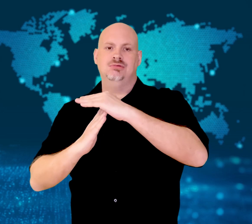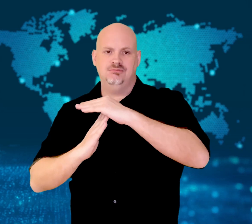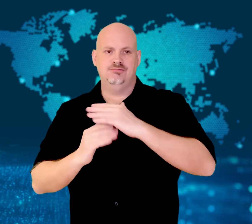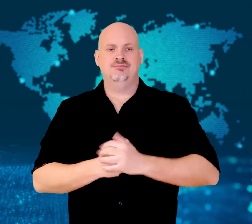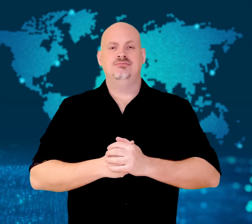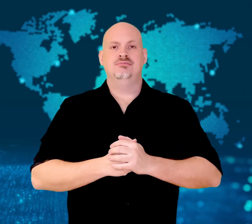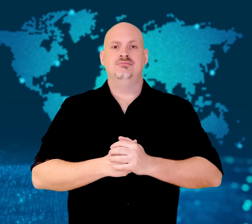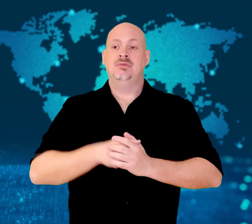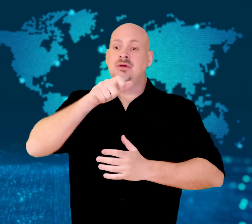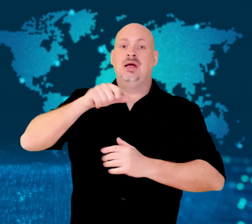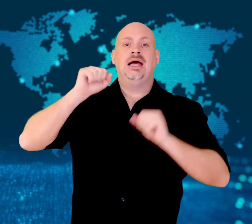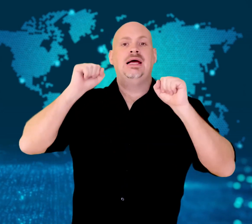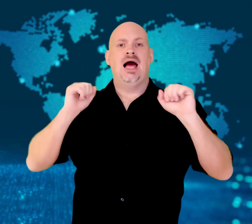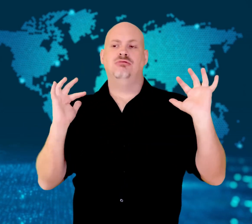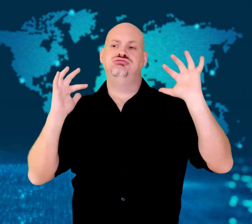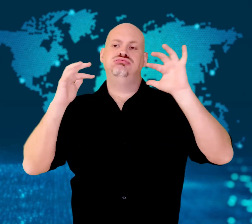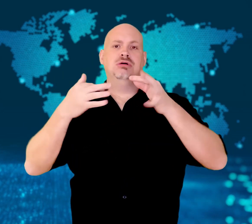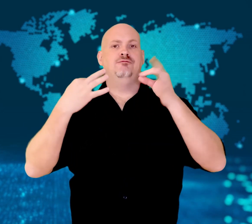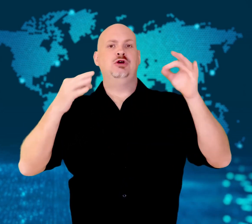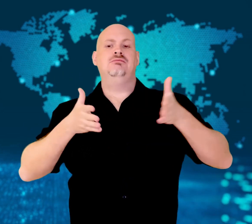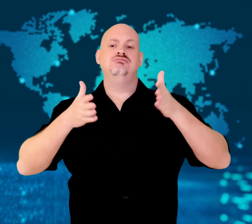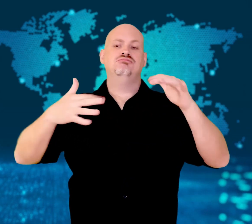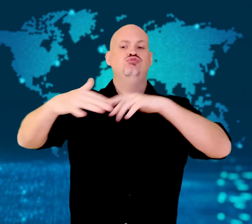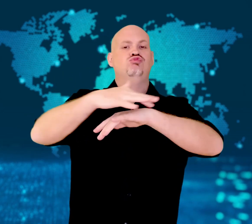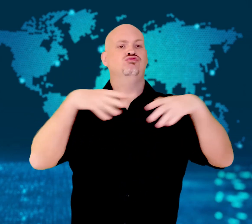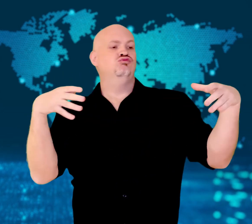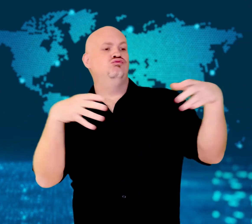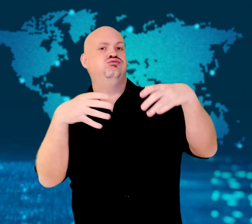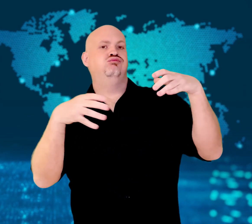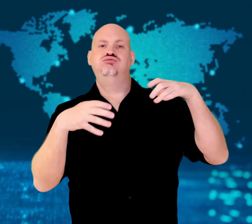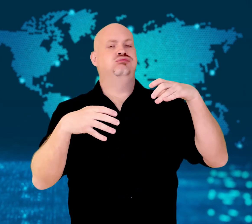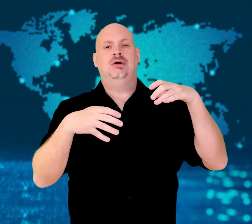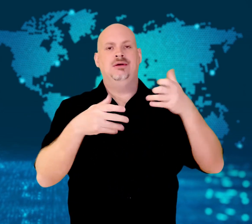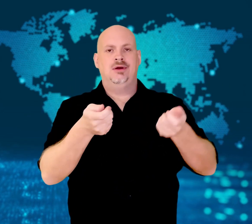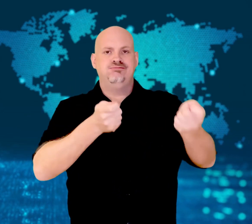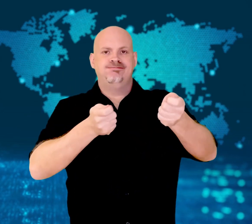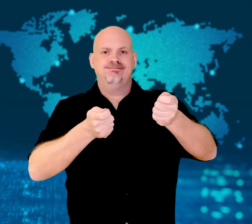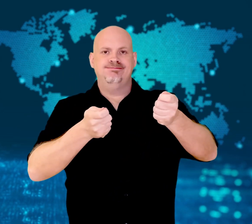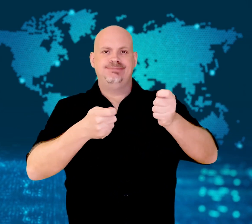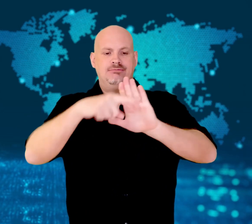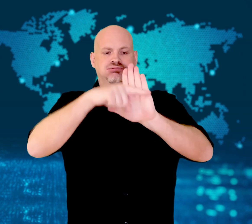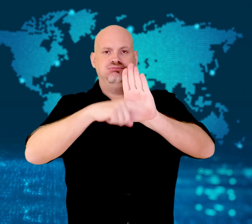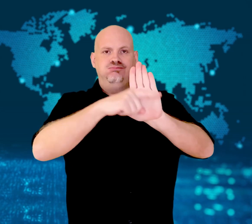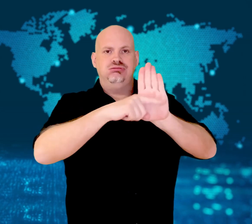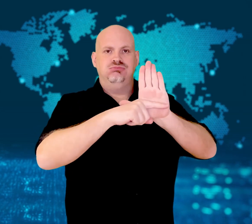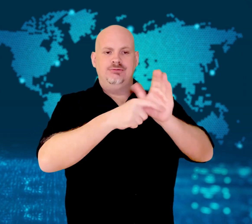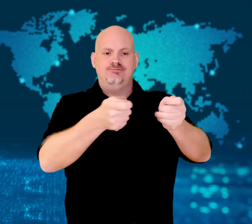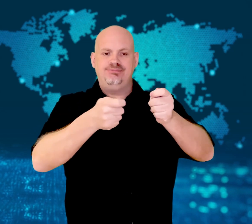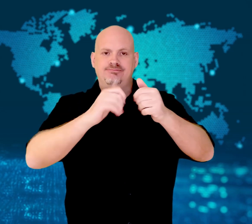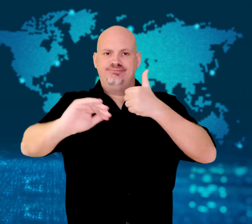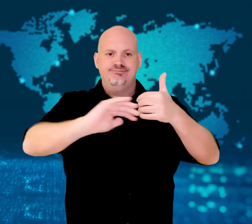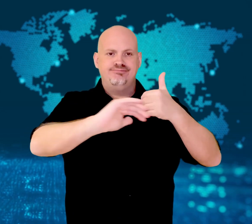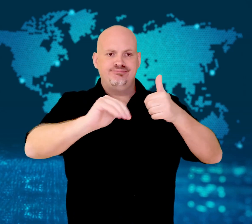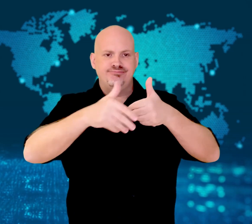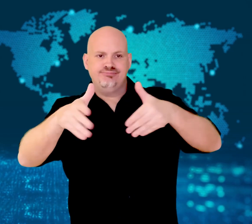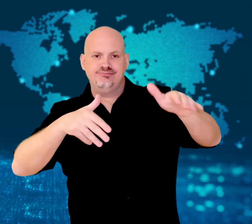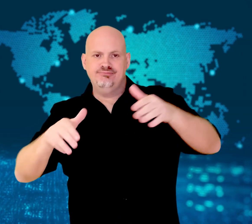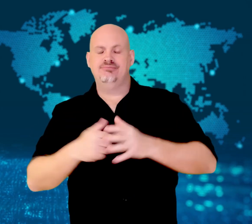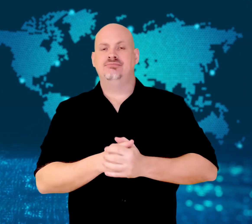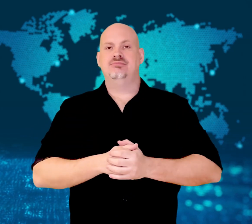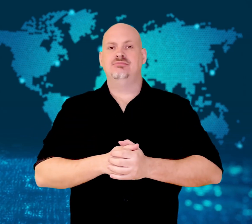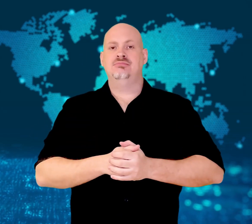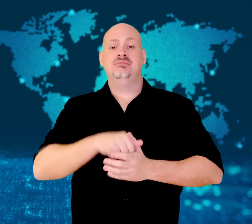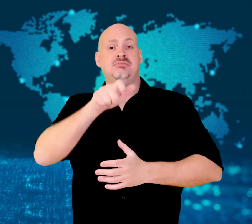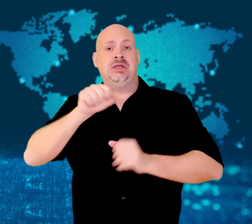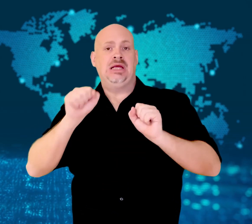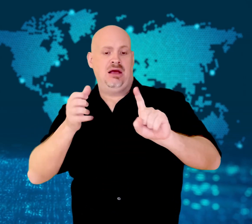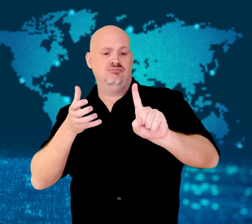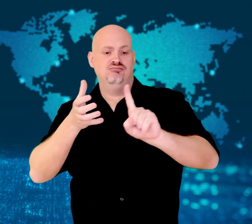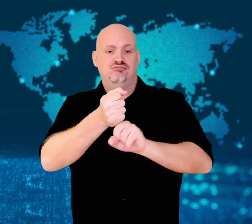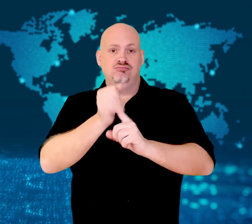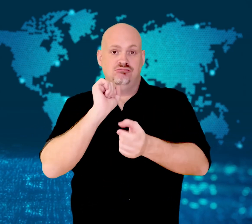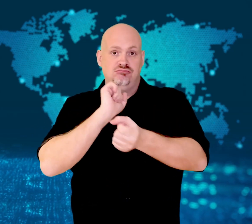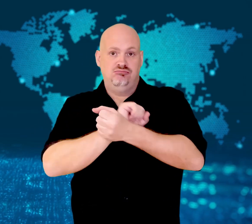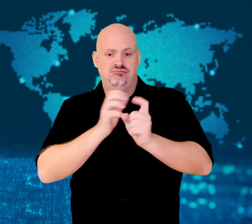arrest and can be arrested without a warrant.